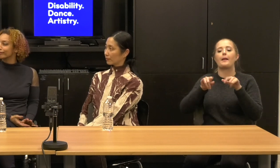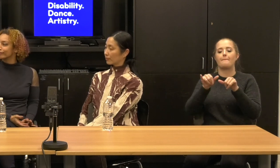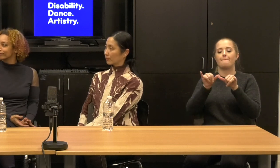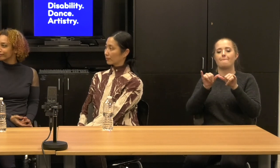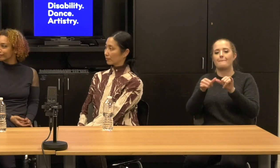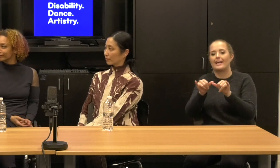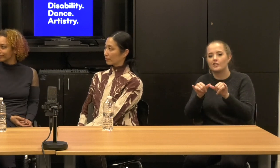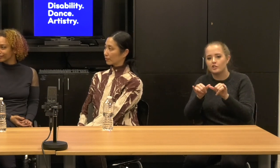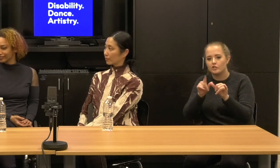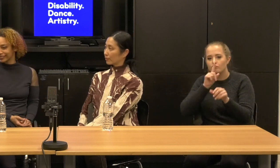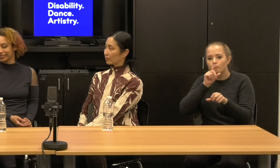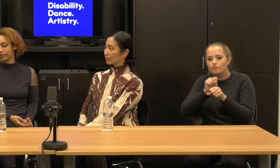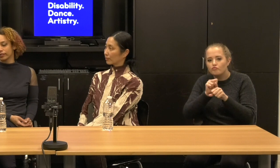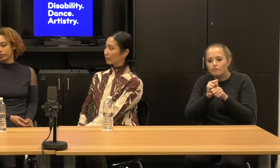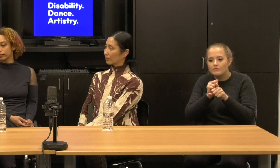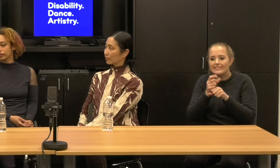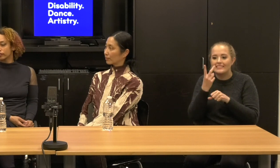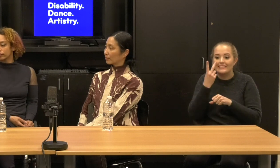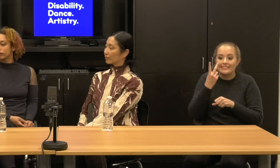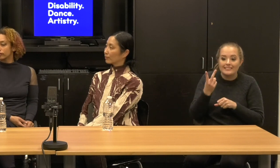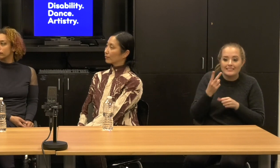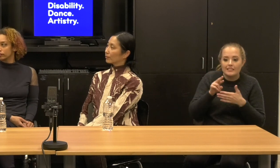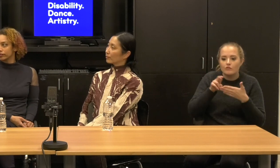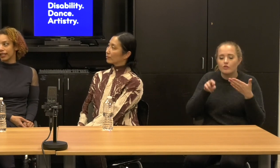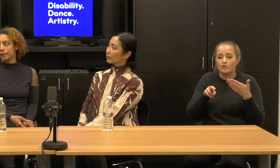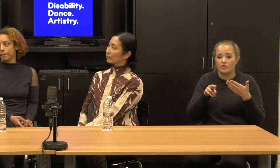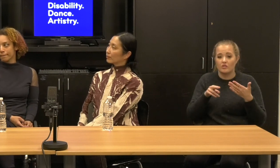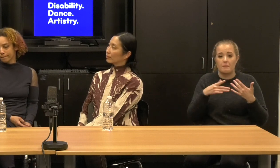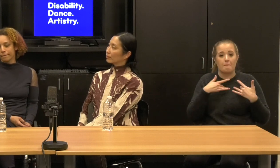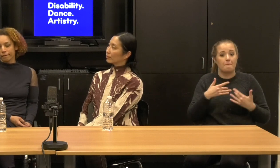it actually gets completely cut out of an IEP for disabled students.